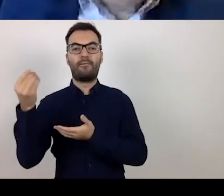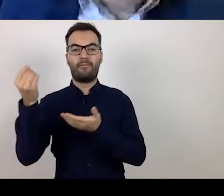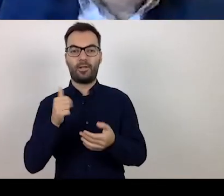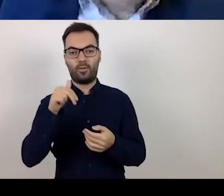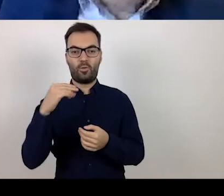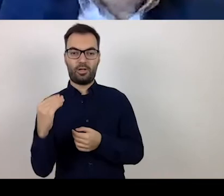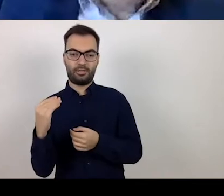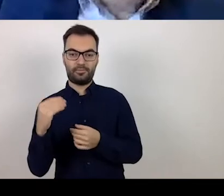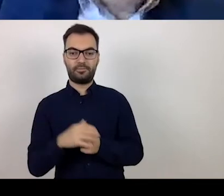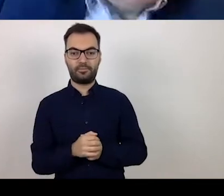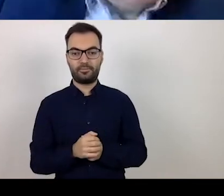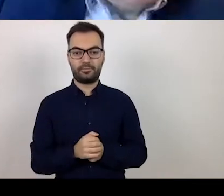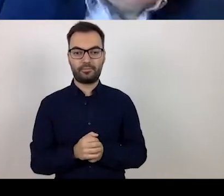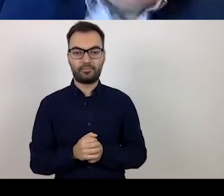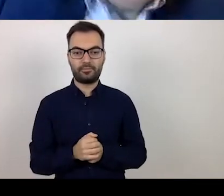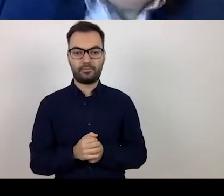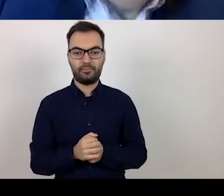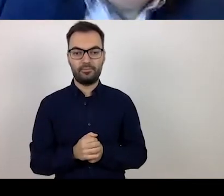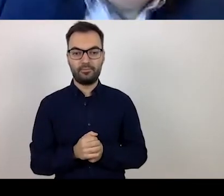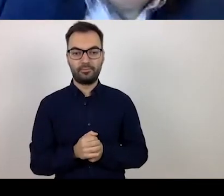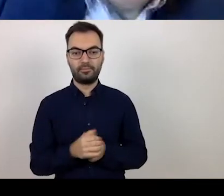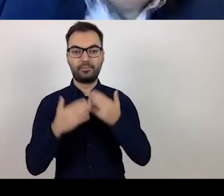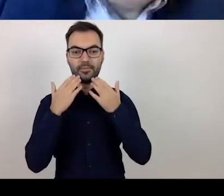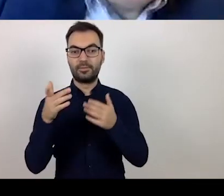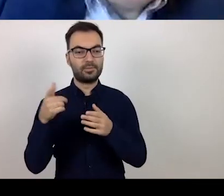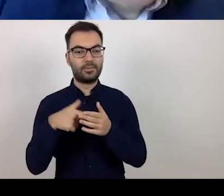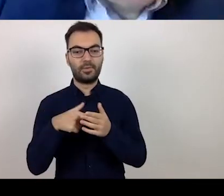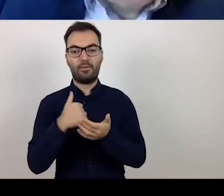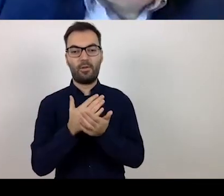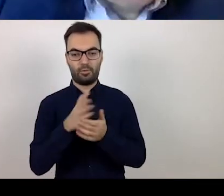which, at the voivodeship level, have been designated